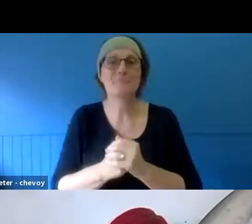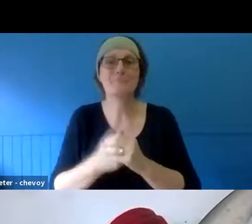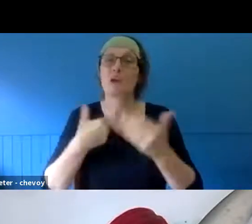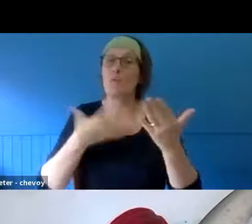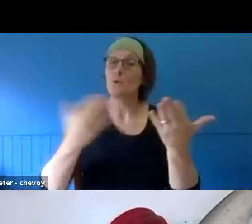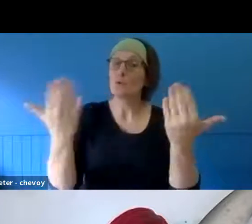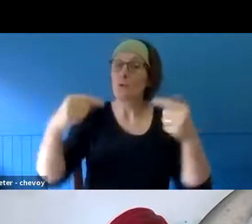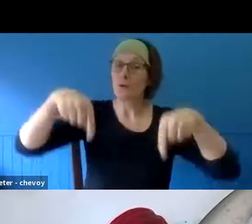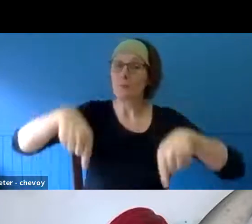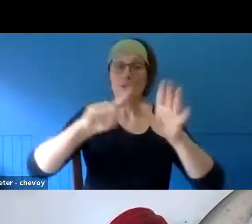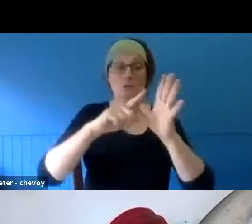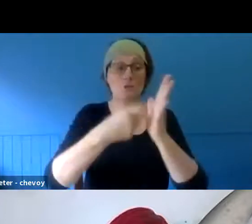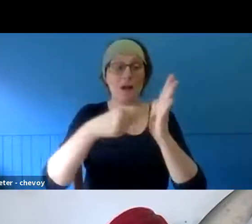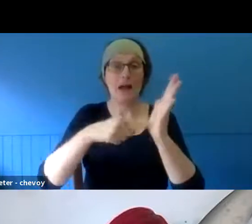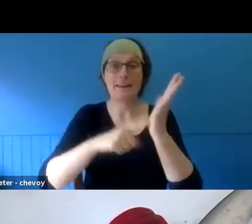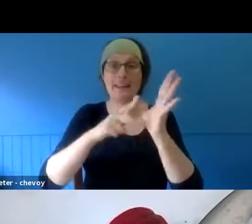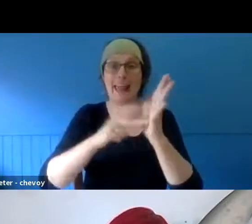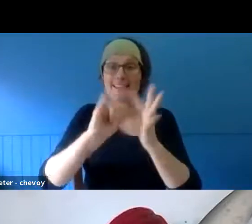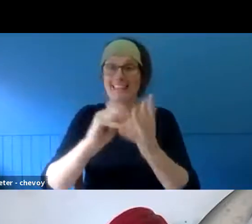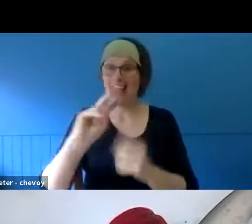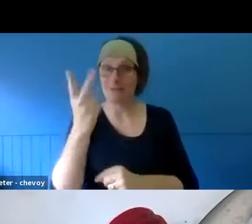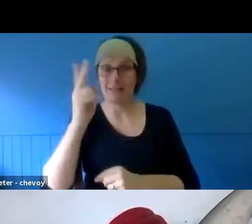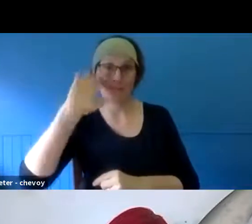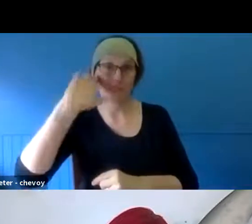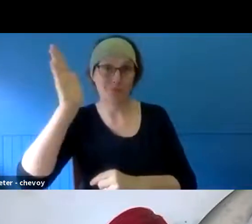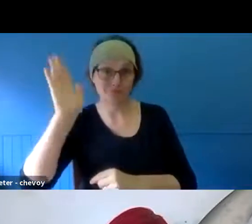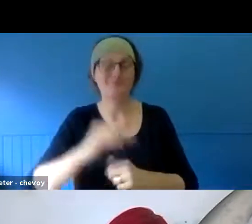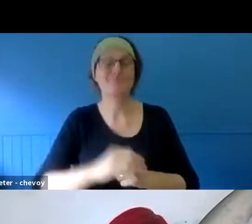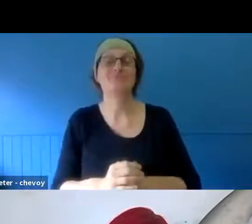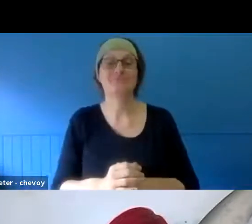to welcome you to the second session of the Artlands Conversation Series.